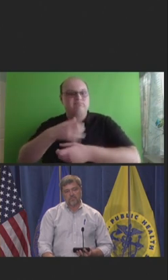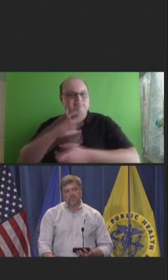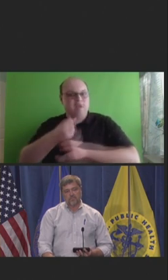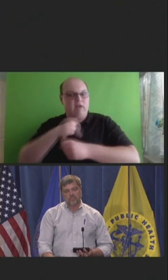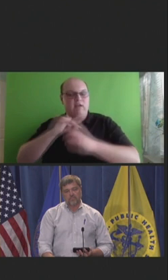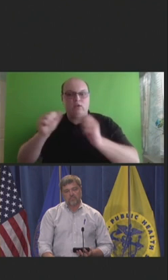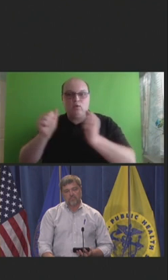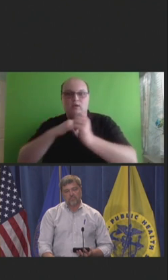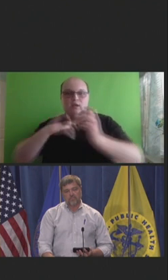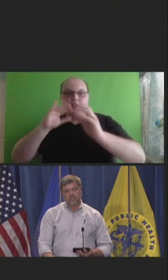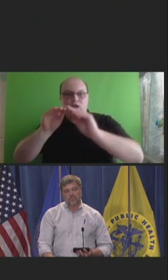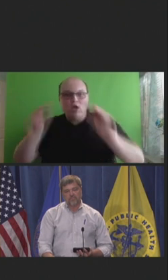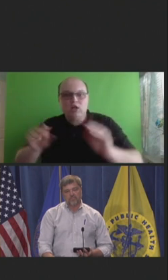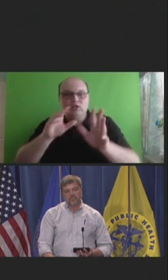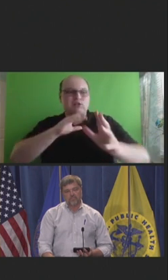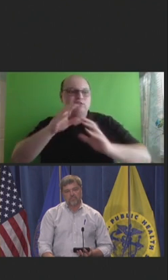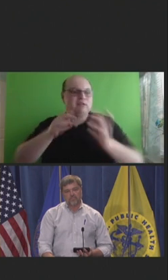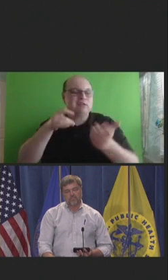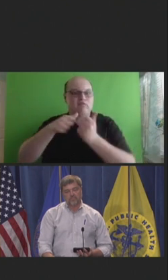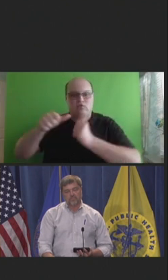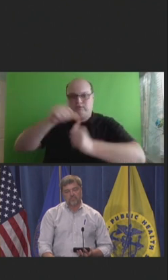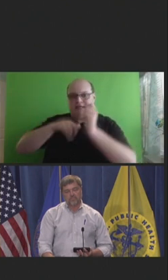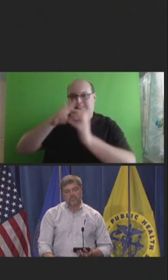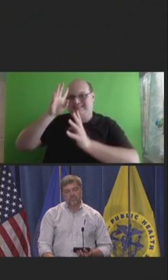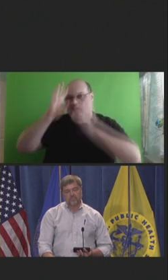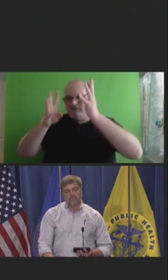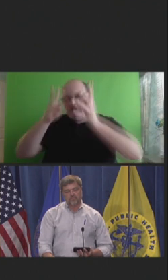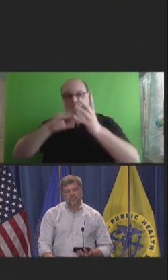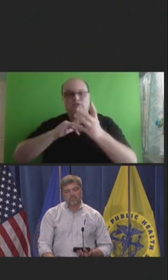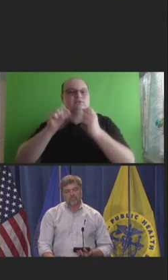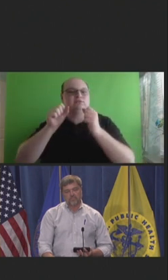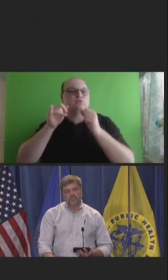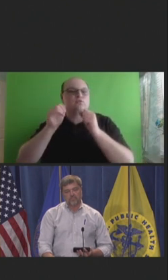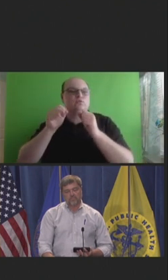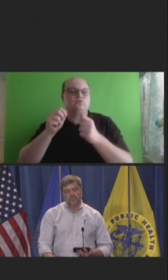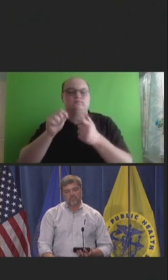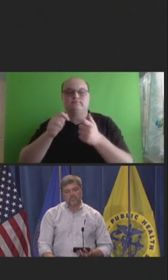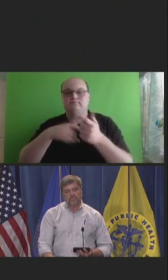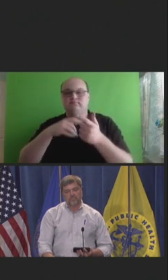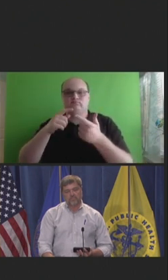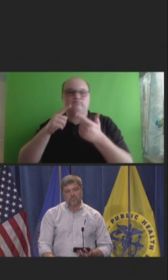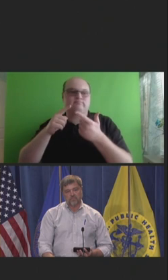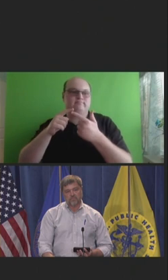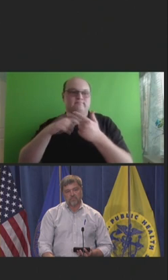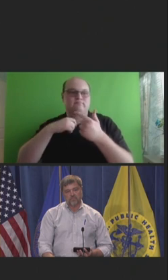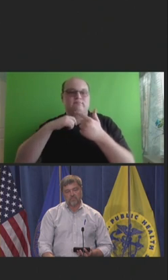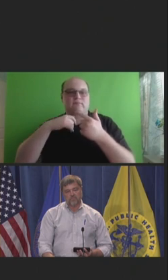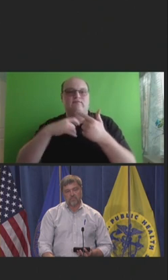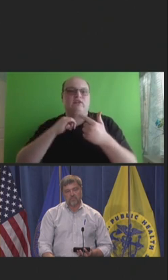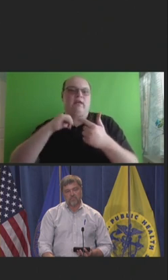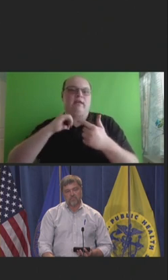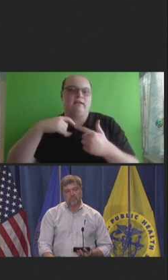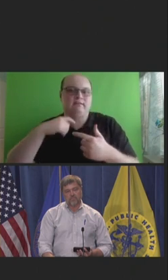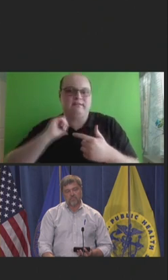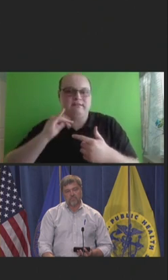in the existing science around that innovation to concerned or skeptical or worried population?